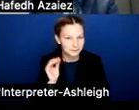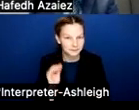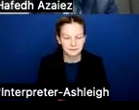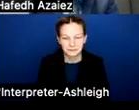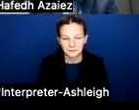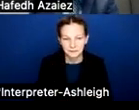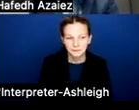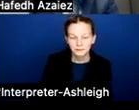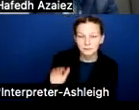Dennis, you're muted, sir.